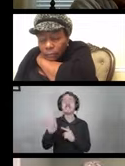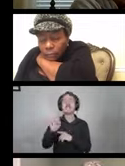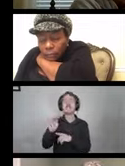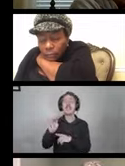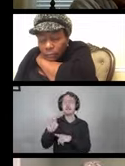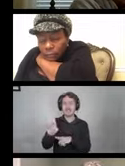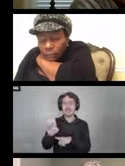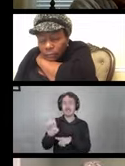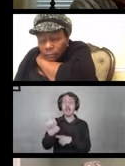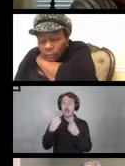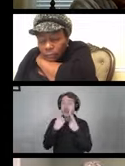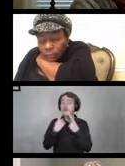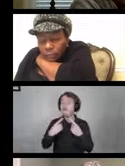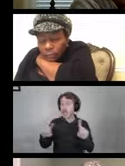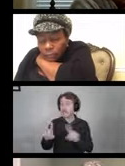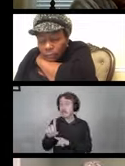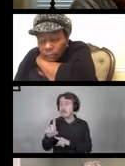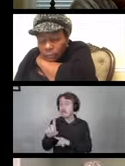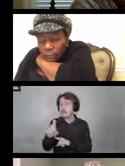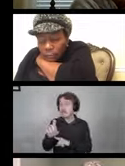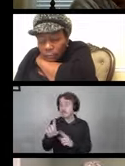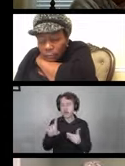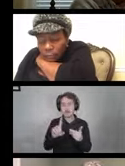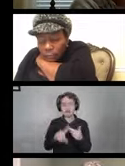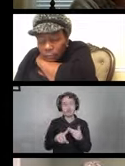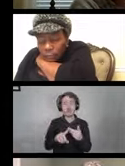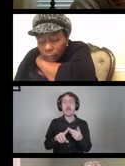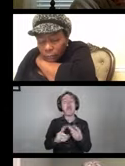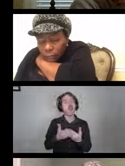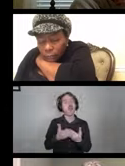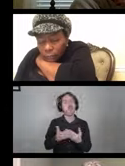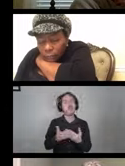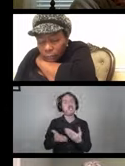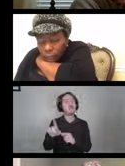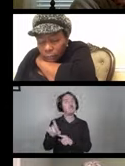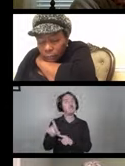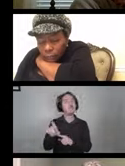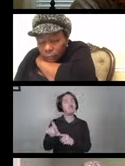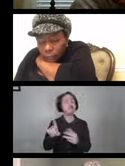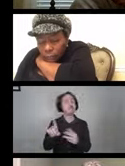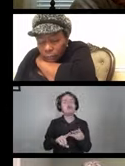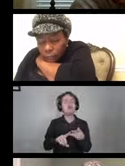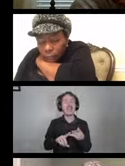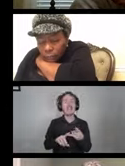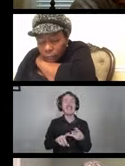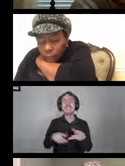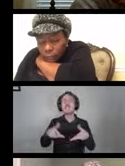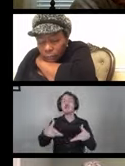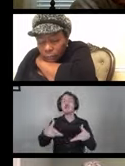Looking at effectiveness of the product, convenience. You want to think about the residual effects.